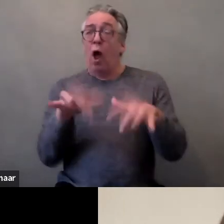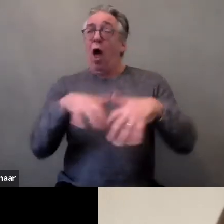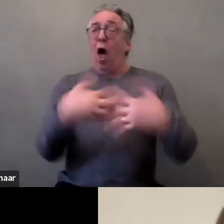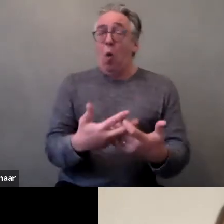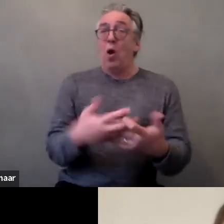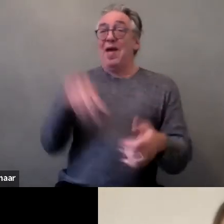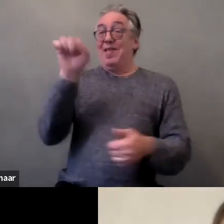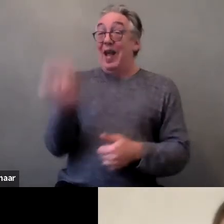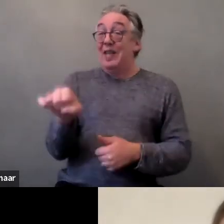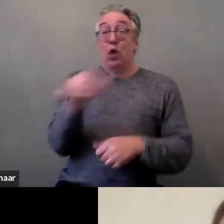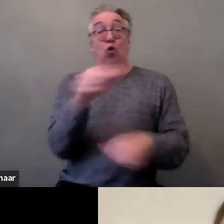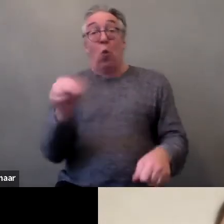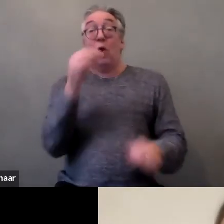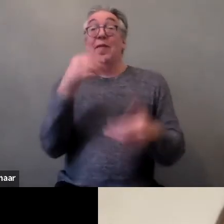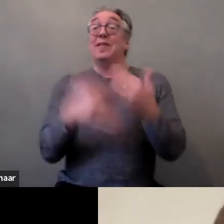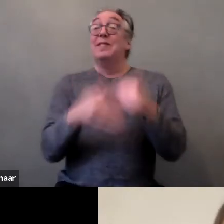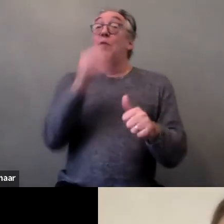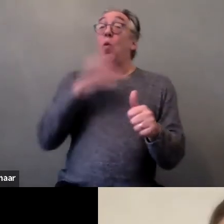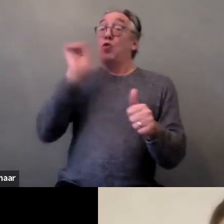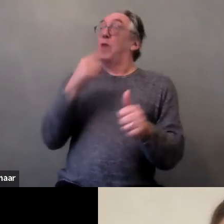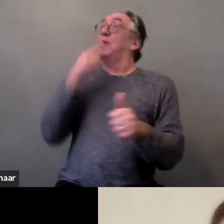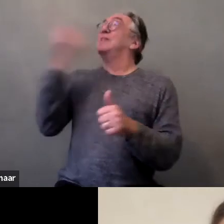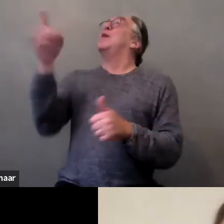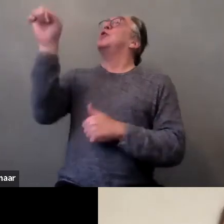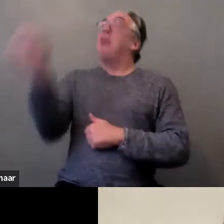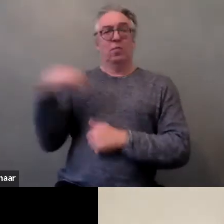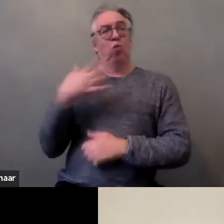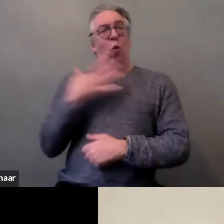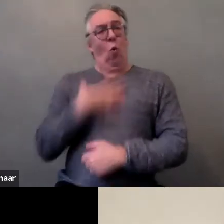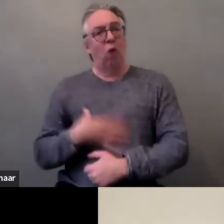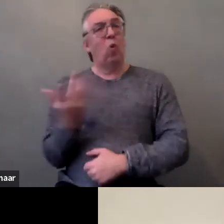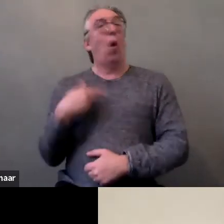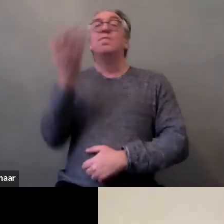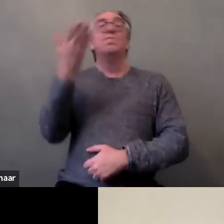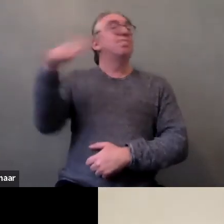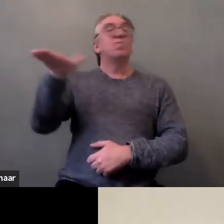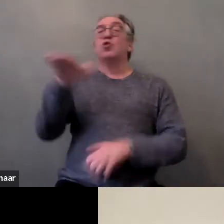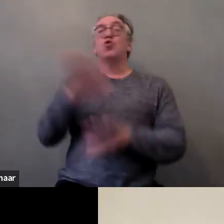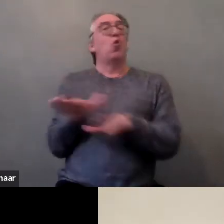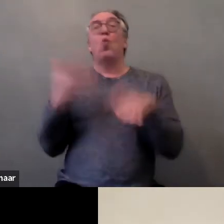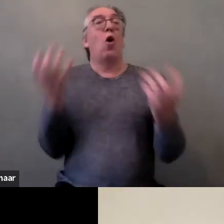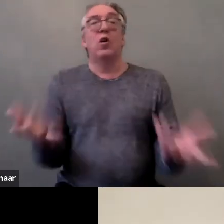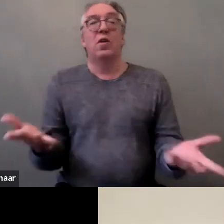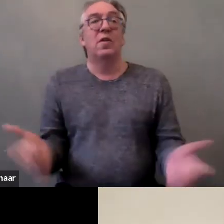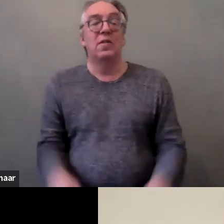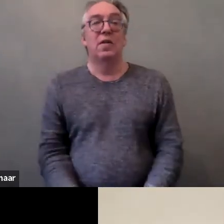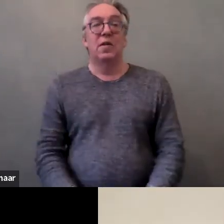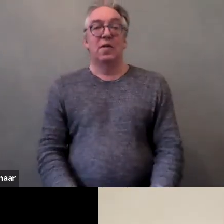by disabled women is being taken seriously. It starts with no consensual touch by strangers, of course,